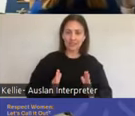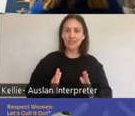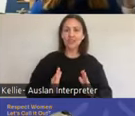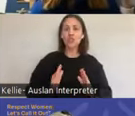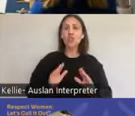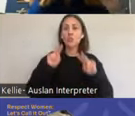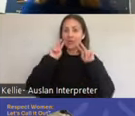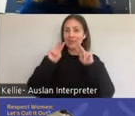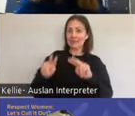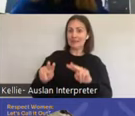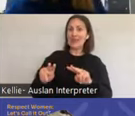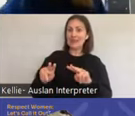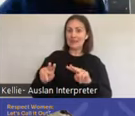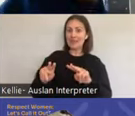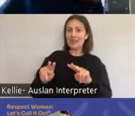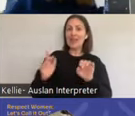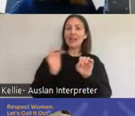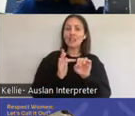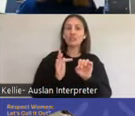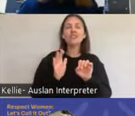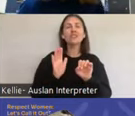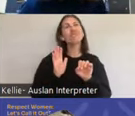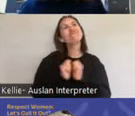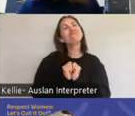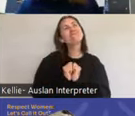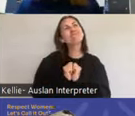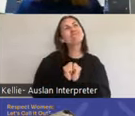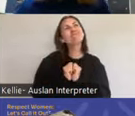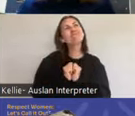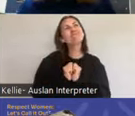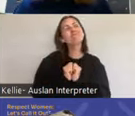The clear, this is again not been report, this has been incidental,